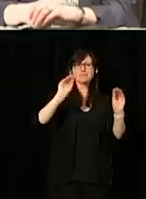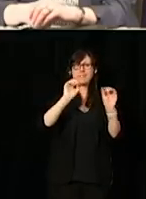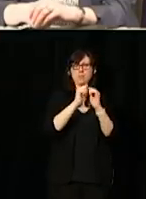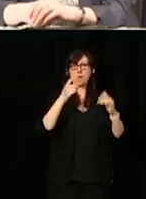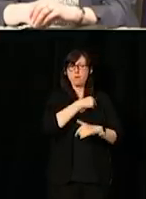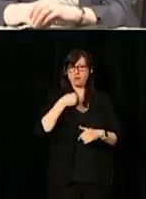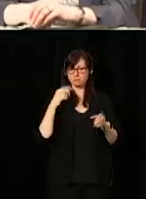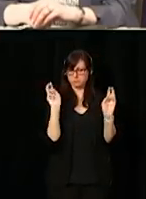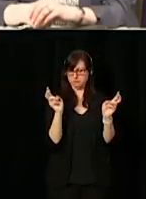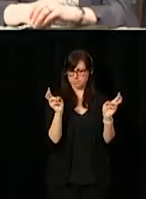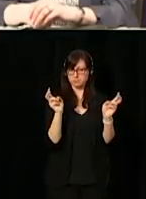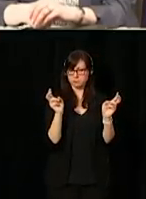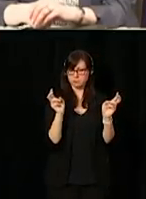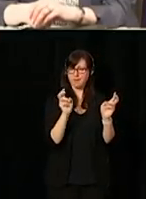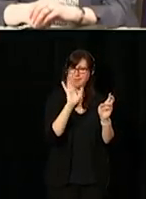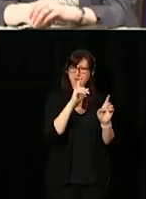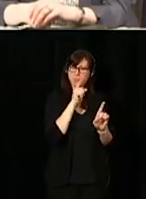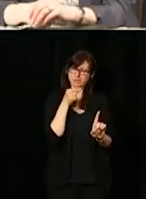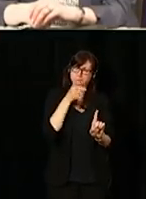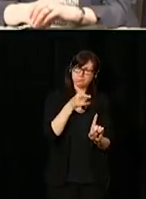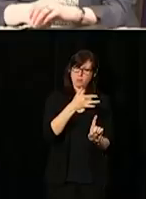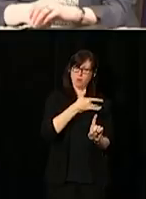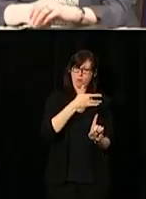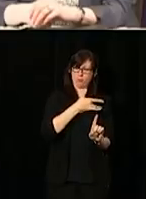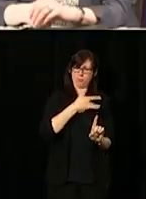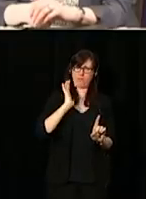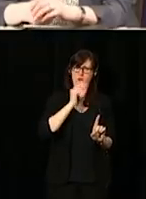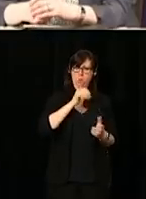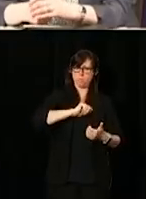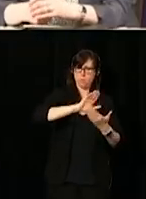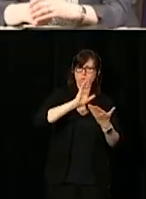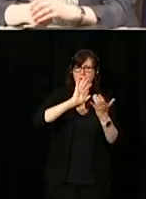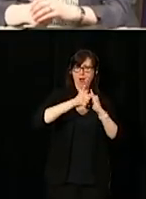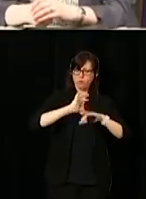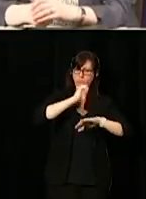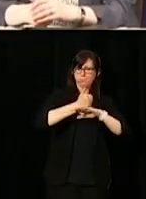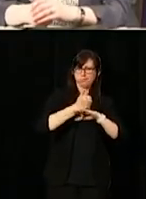and that was really the essence of our approach in designing this.